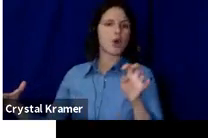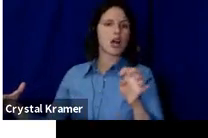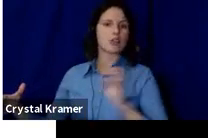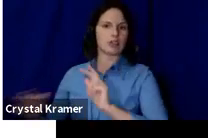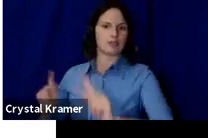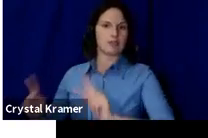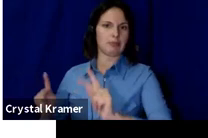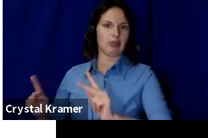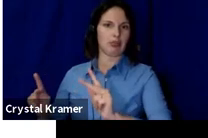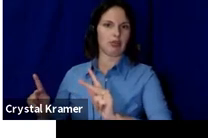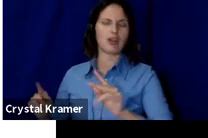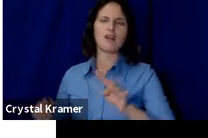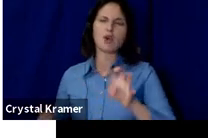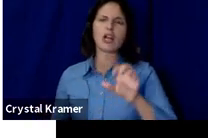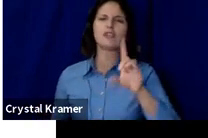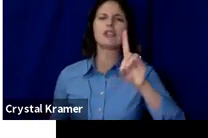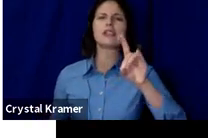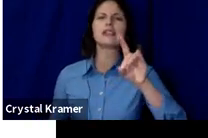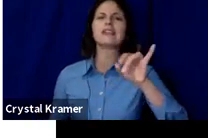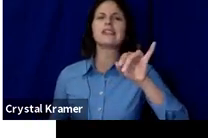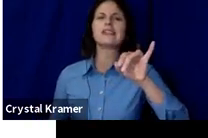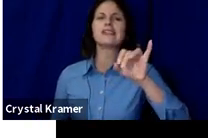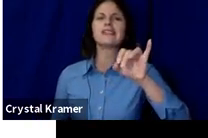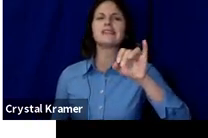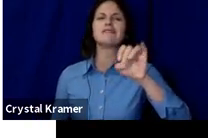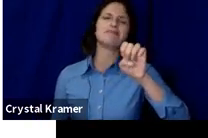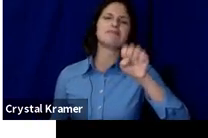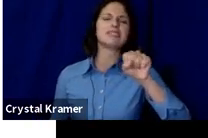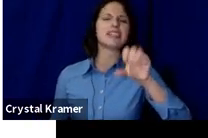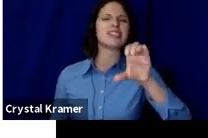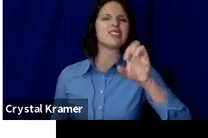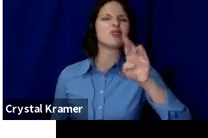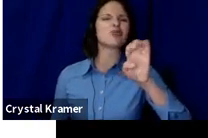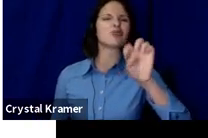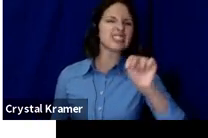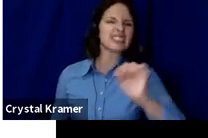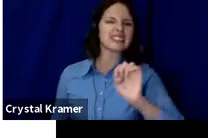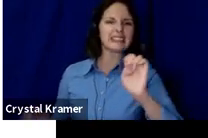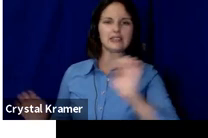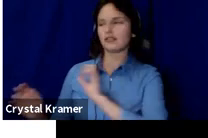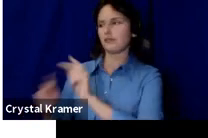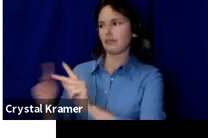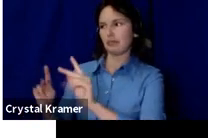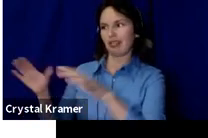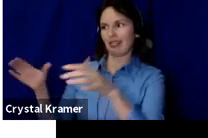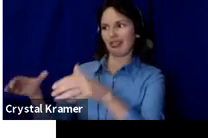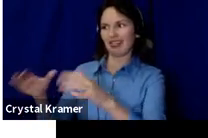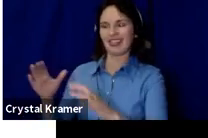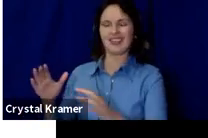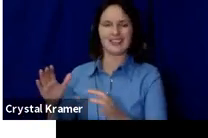I like to say 400 families because people who are partnered, people tend to give as